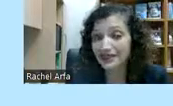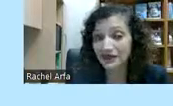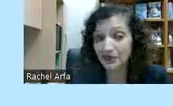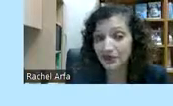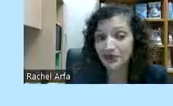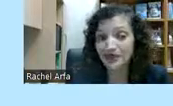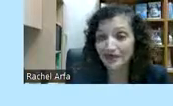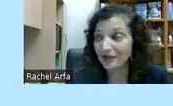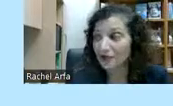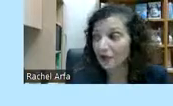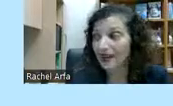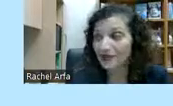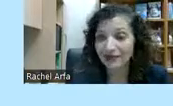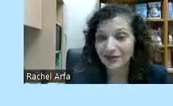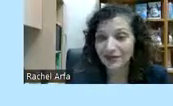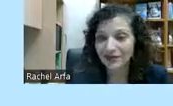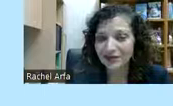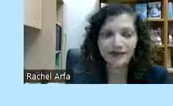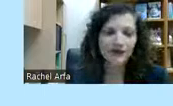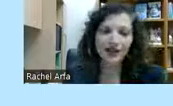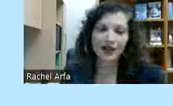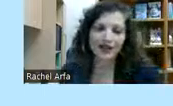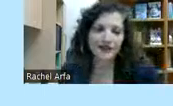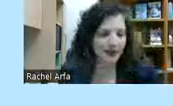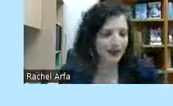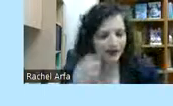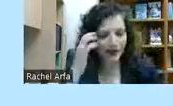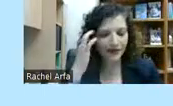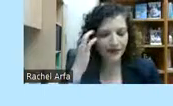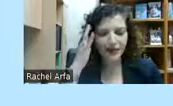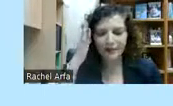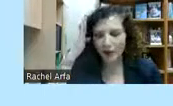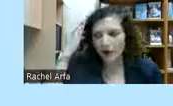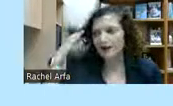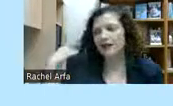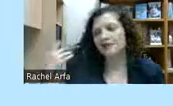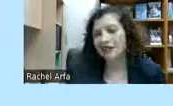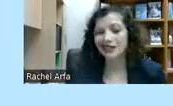And I spend a lot of time thinking about why. I think that there are a